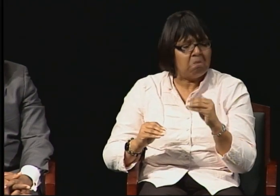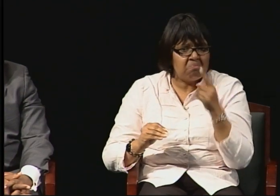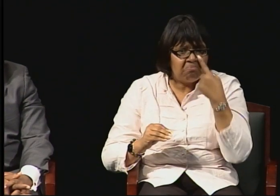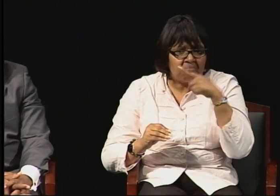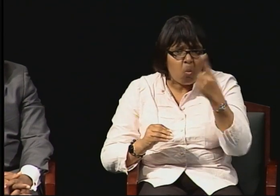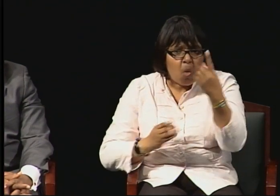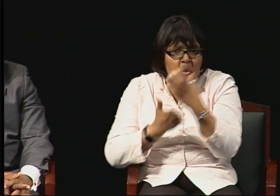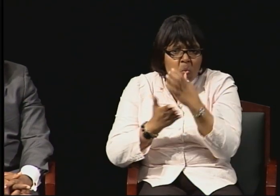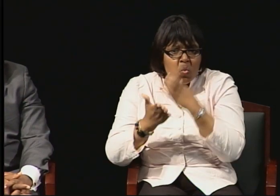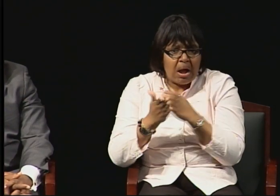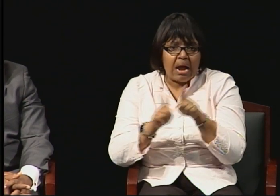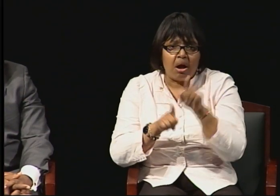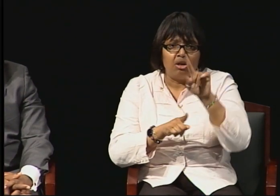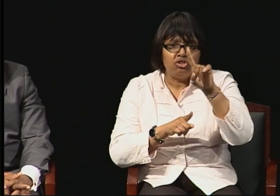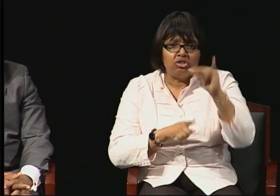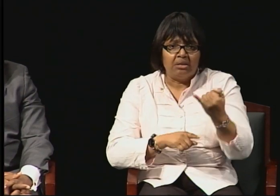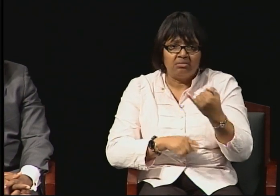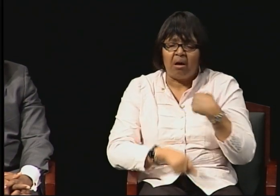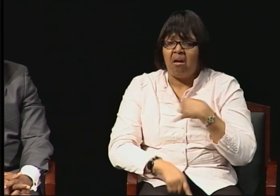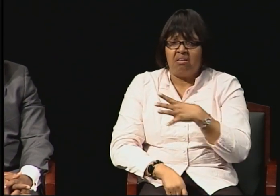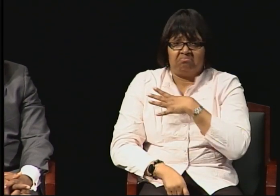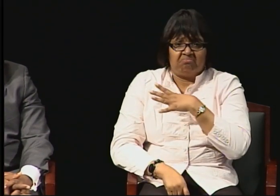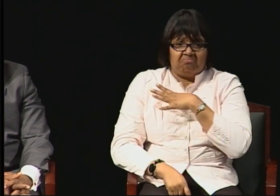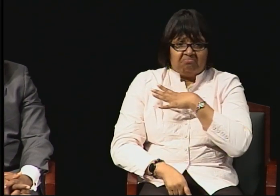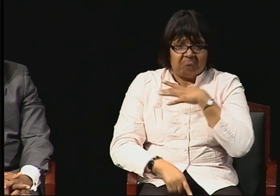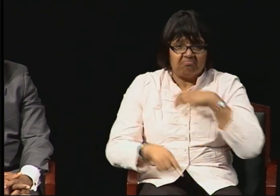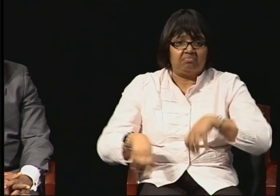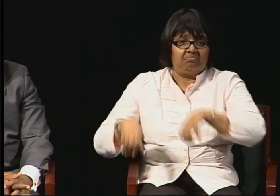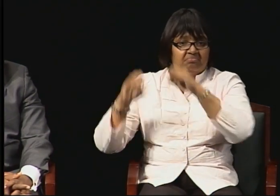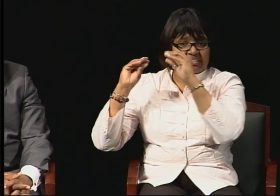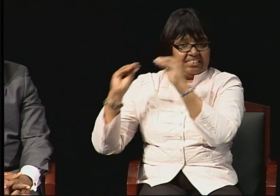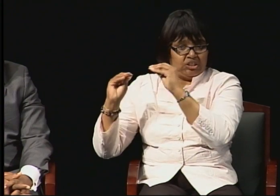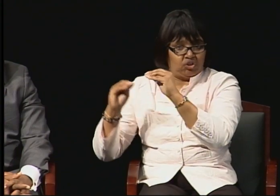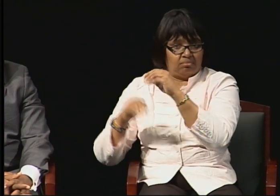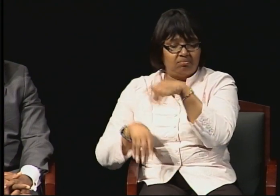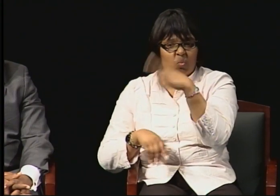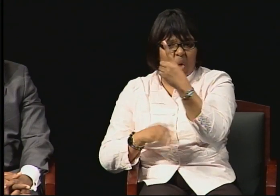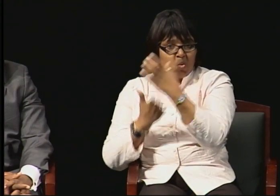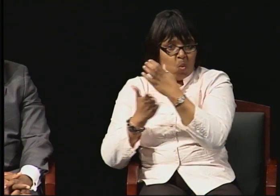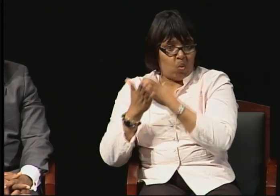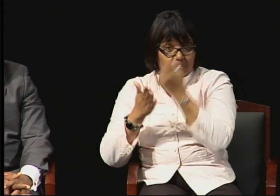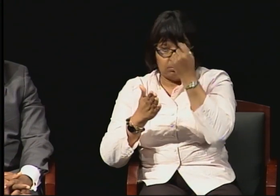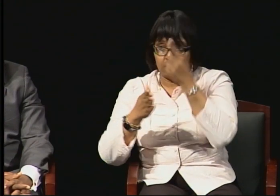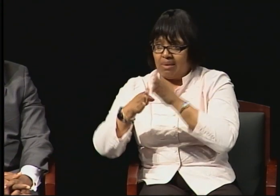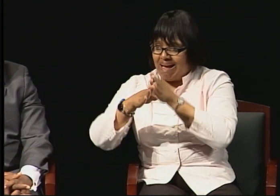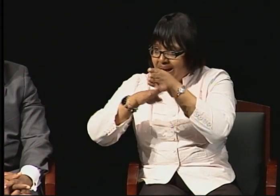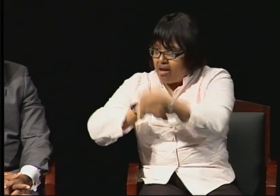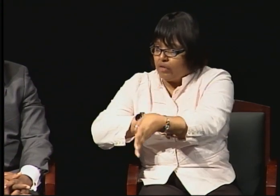And so I did that. And it was an evening course that I taught.